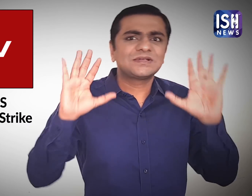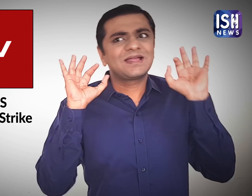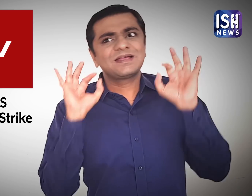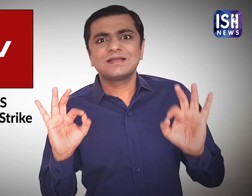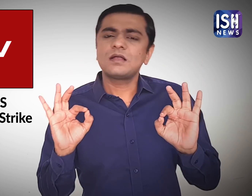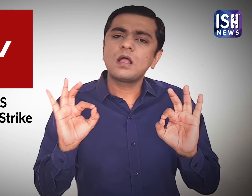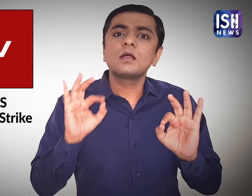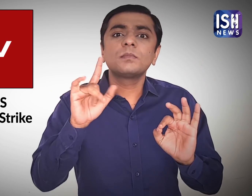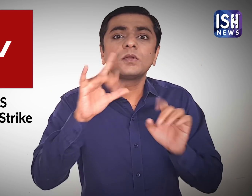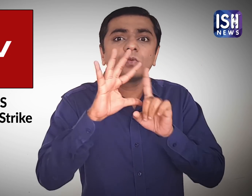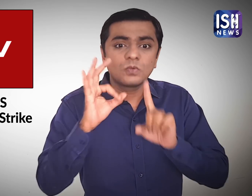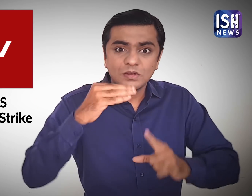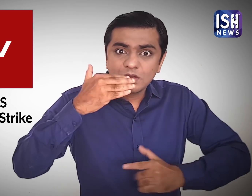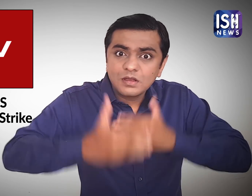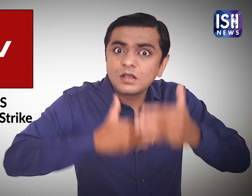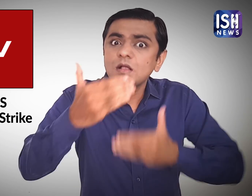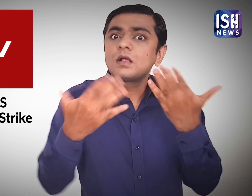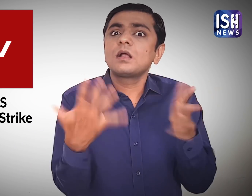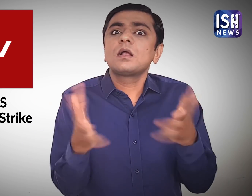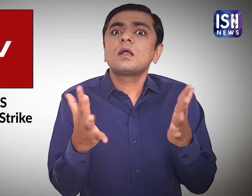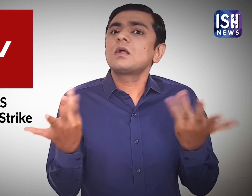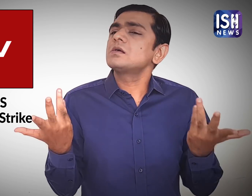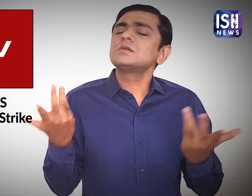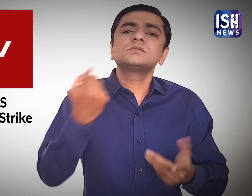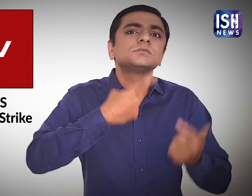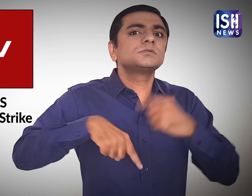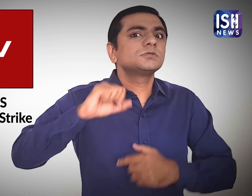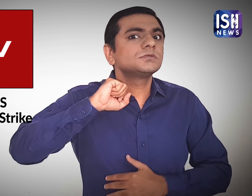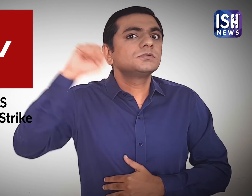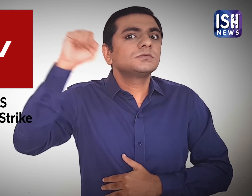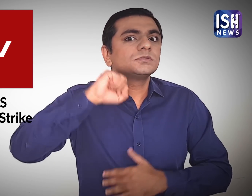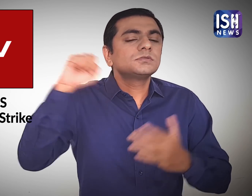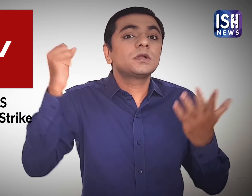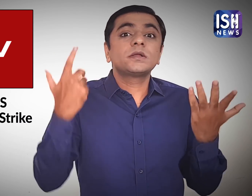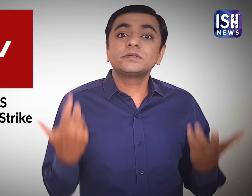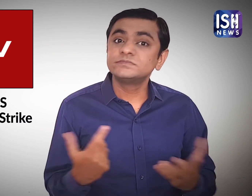and assured them a solution, but the government procrastinated.